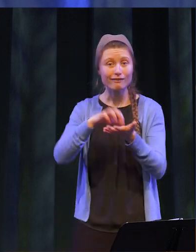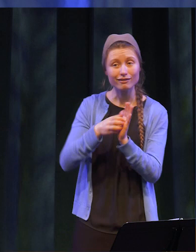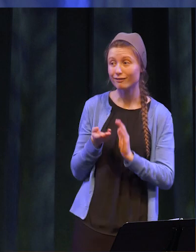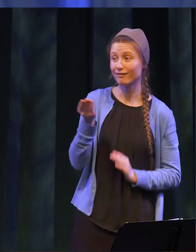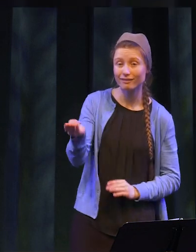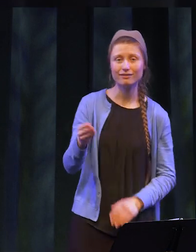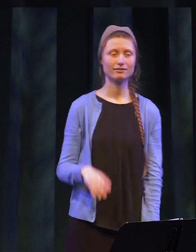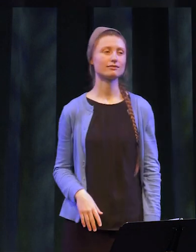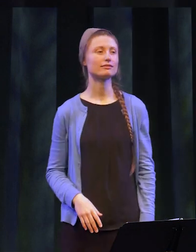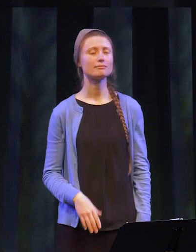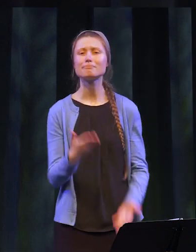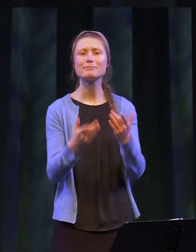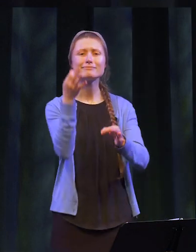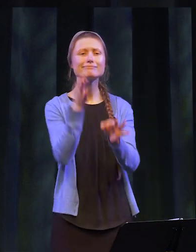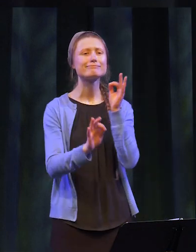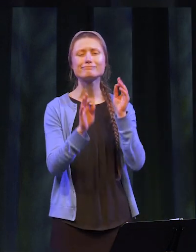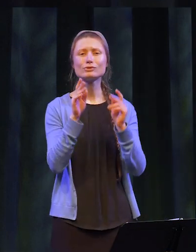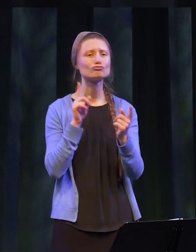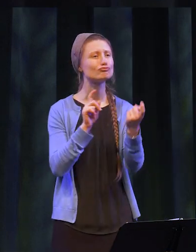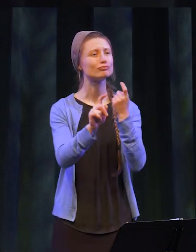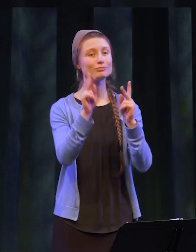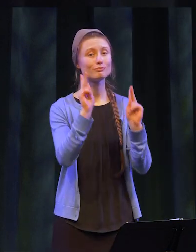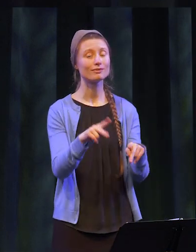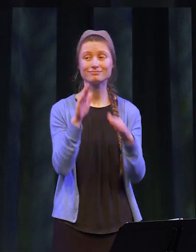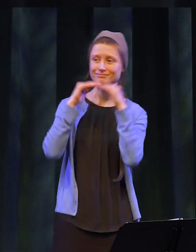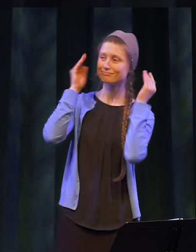cookies. It could have been something as simple as a person who smiled and said hello as they